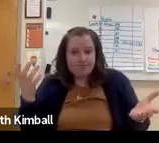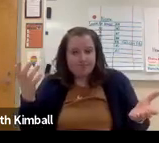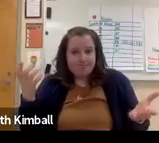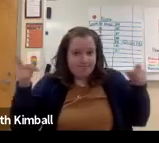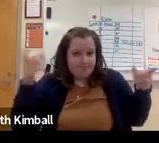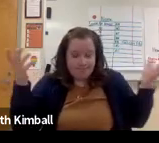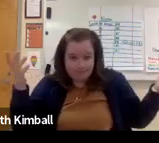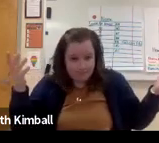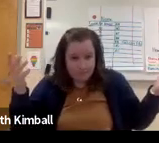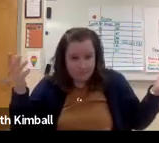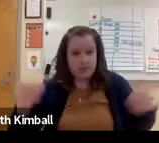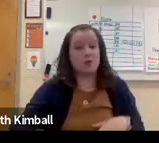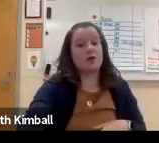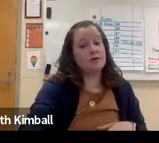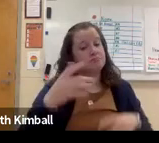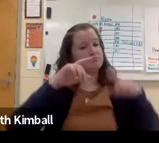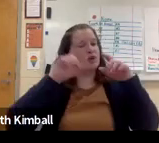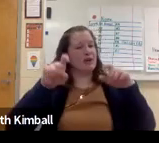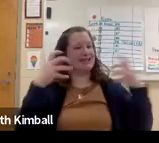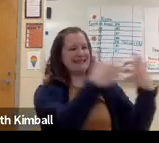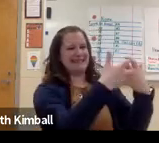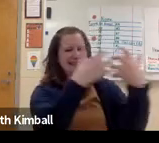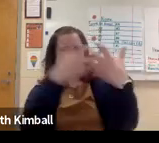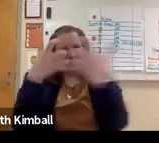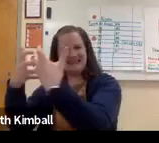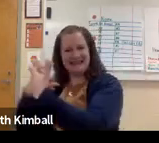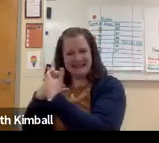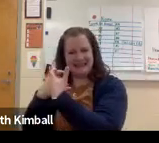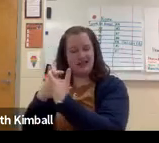And then you might have other students that spend their summer coding.